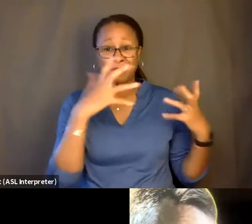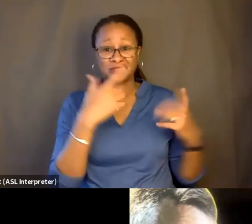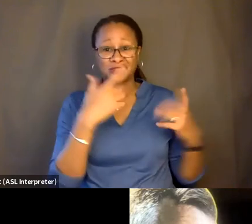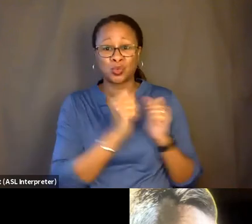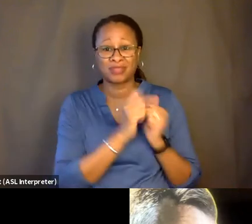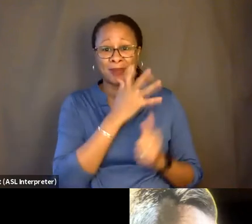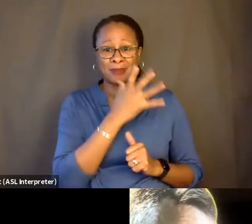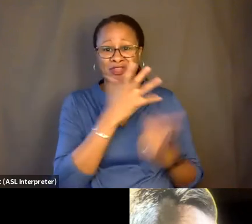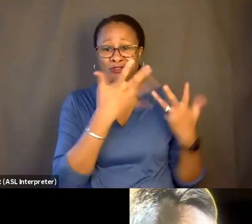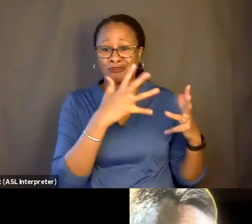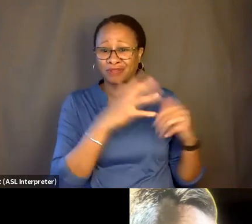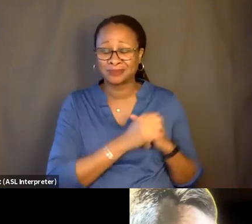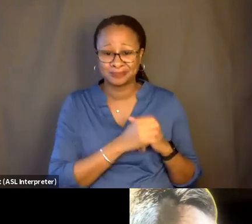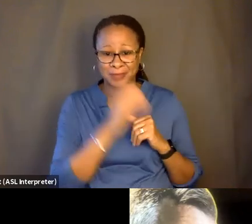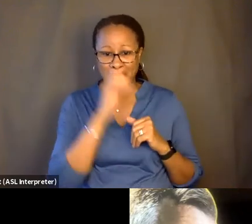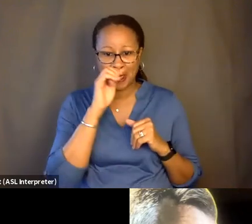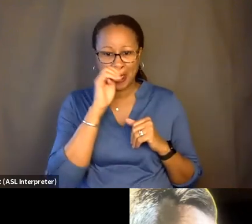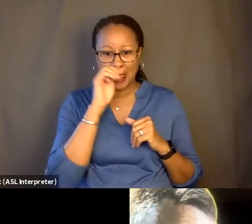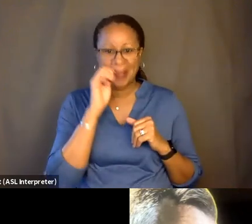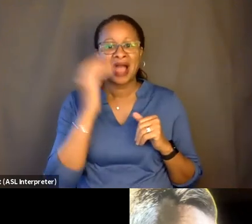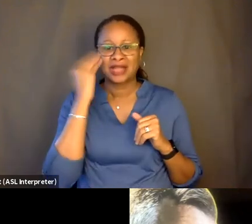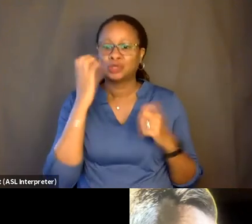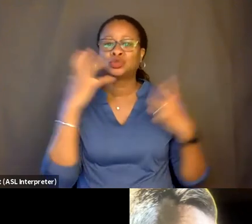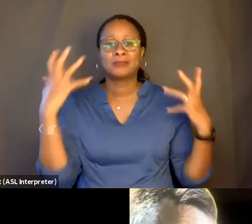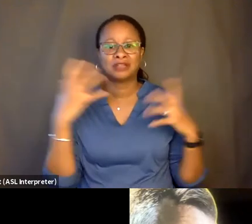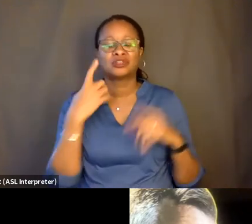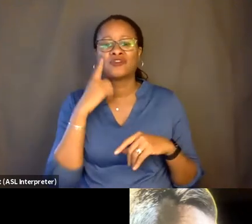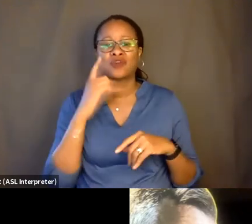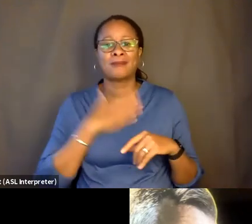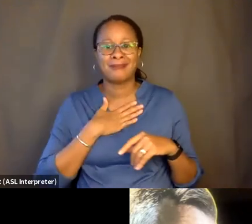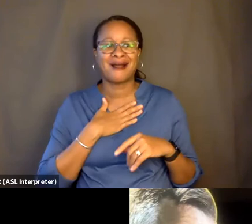I already knew too much for my own taste.